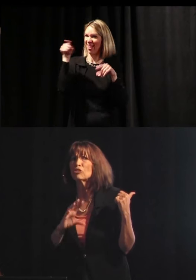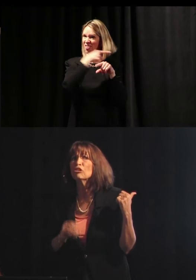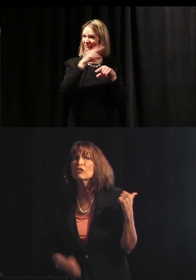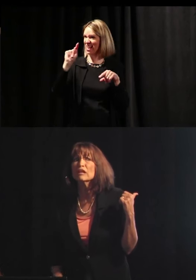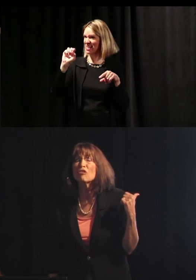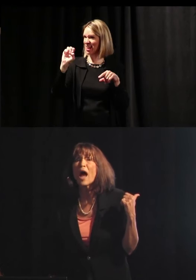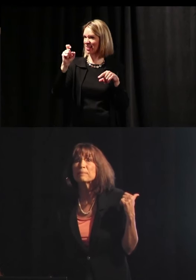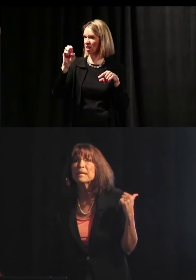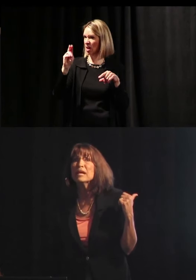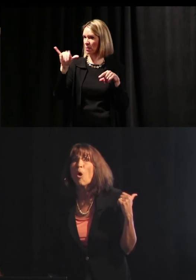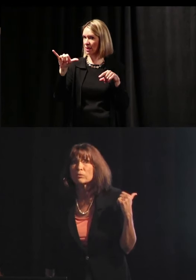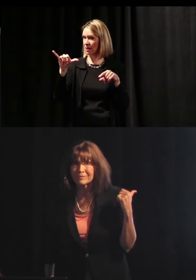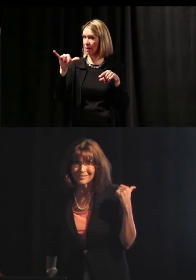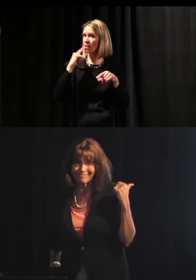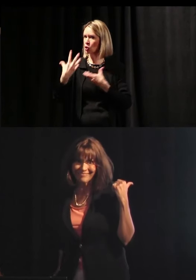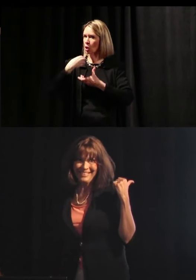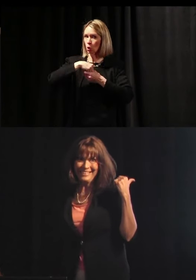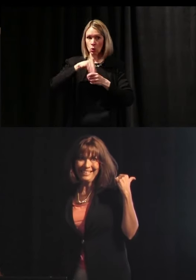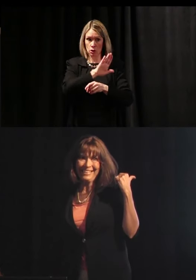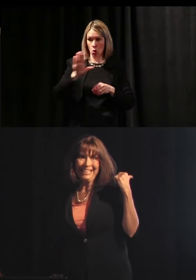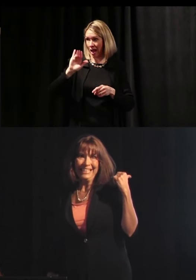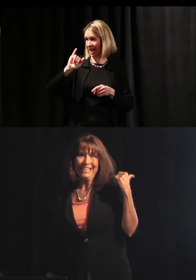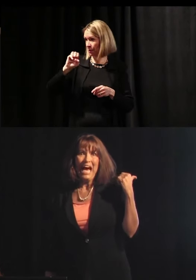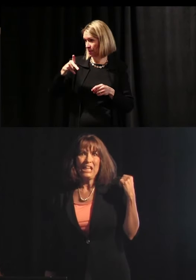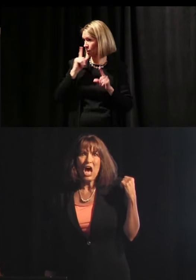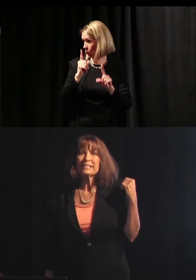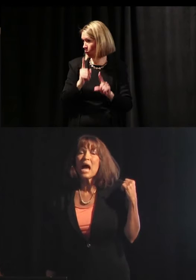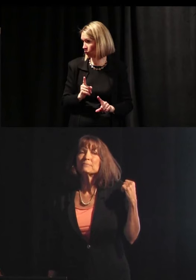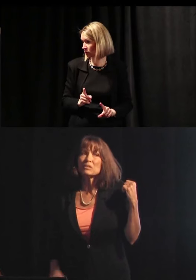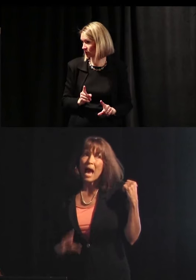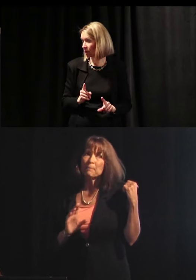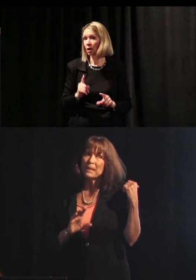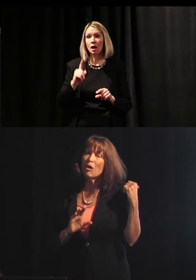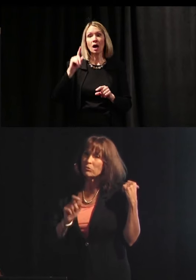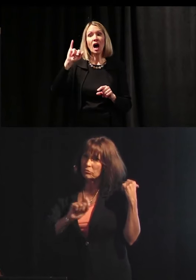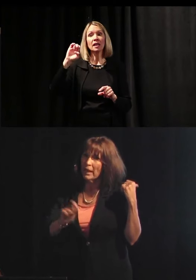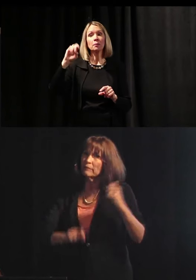included in your I.E.P. goals? A lot of times those I.E.P. goals